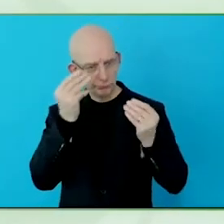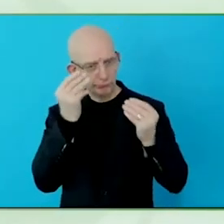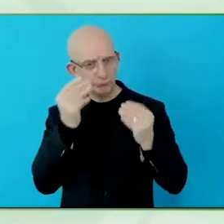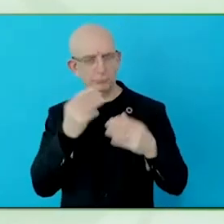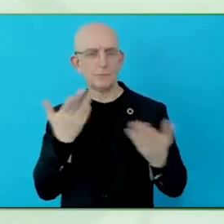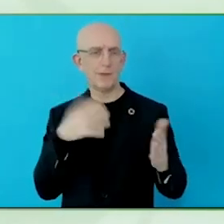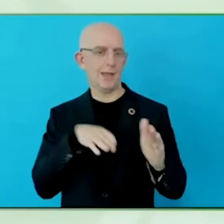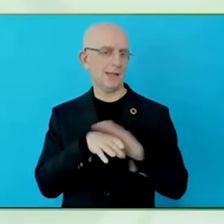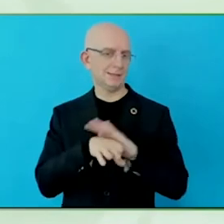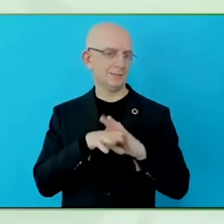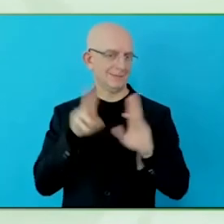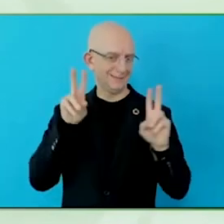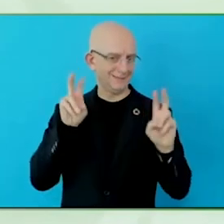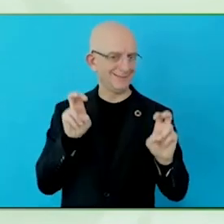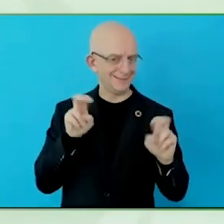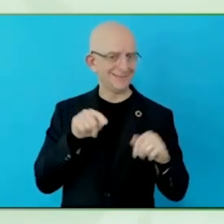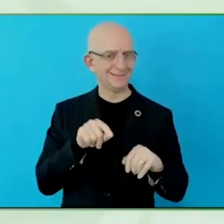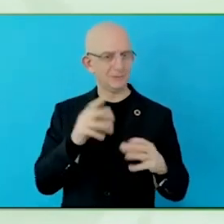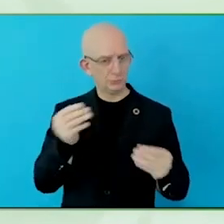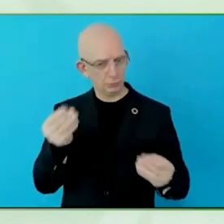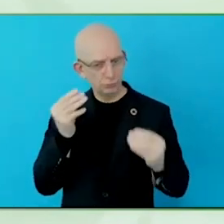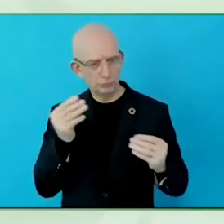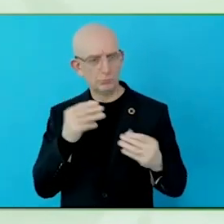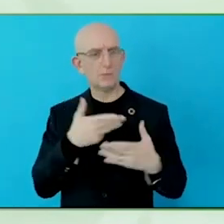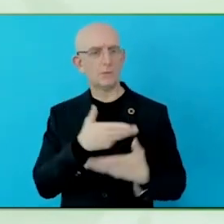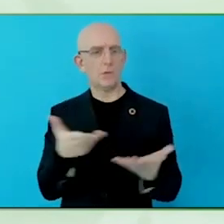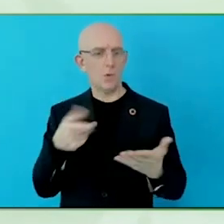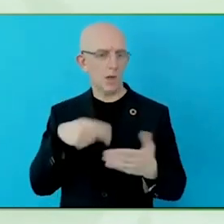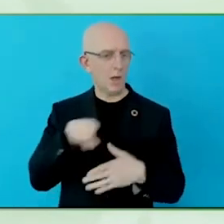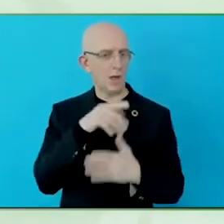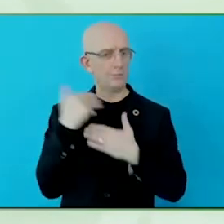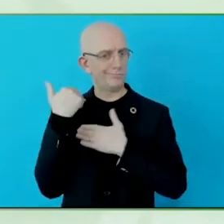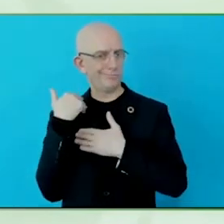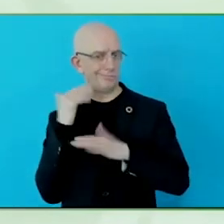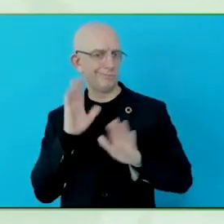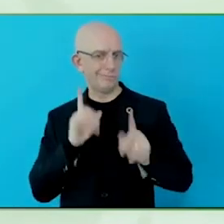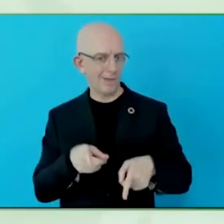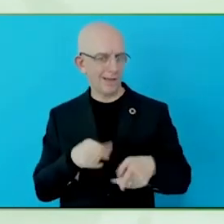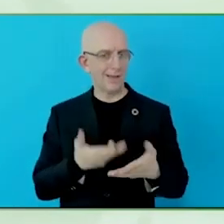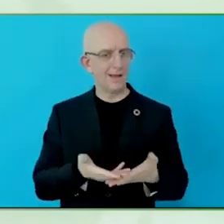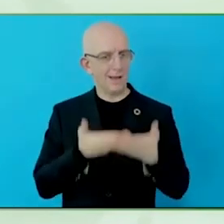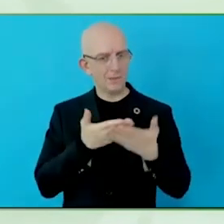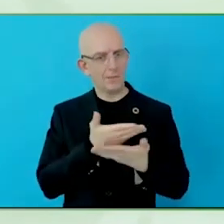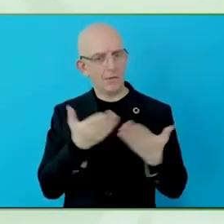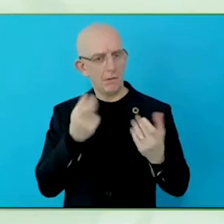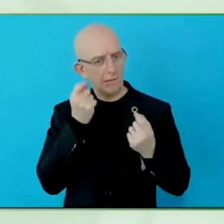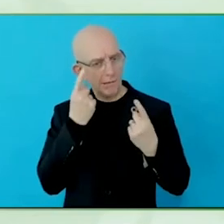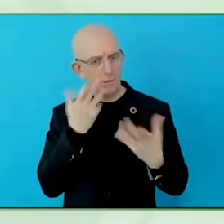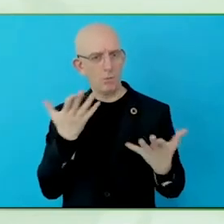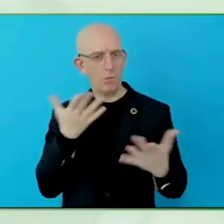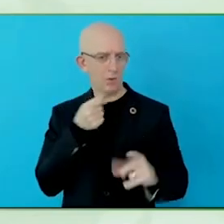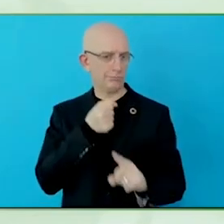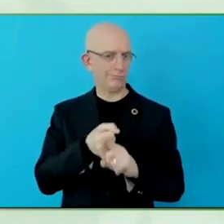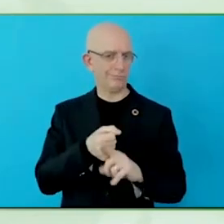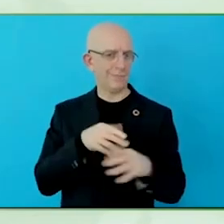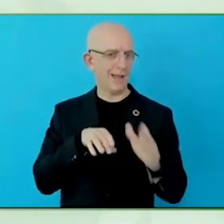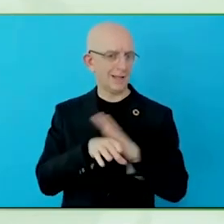We have also, in the last two years, built out and accessibility centre of excellence, but we are taking a